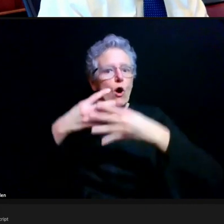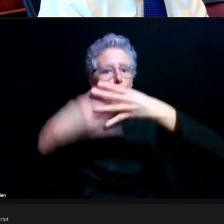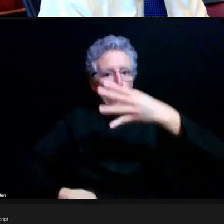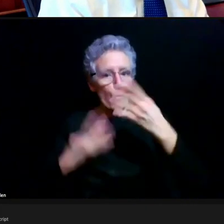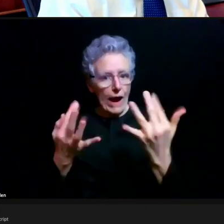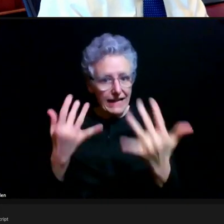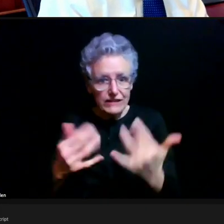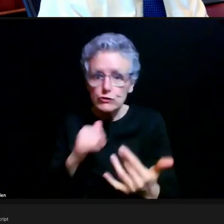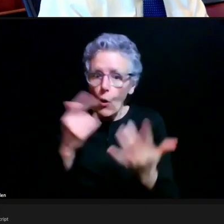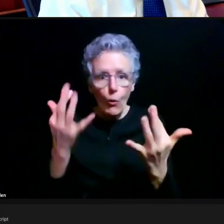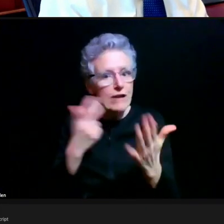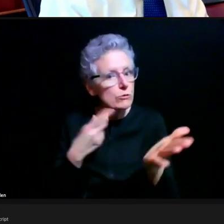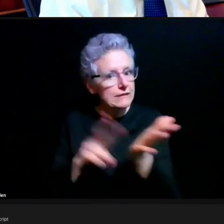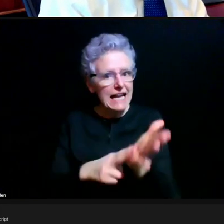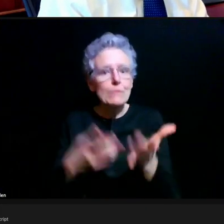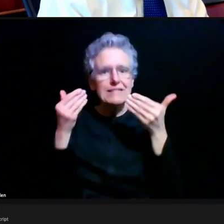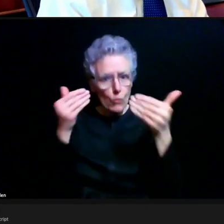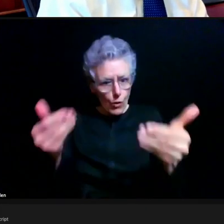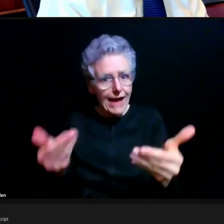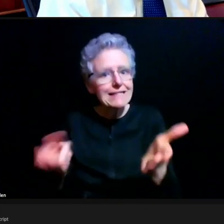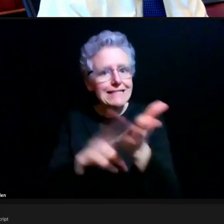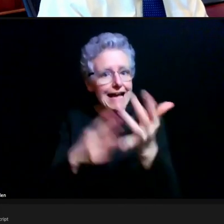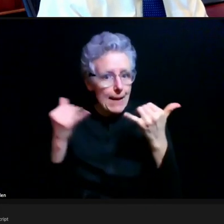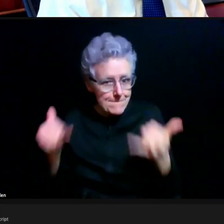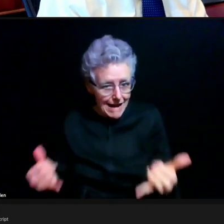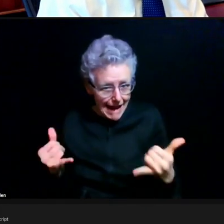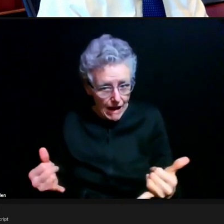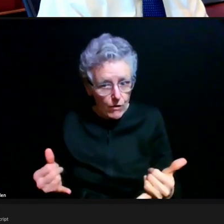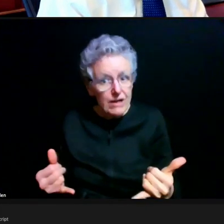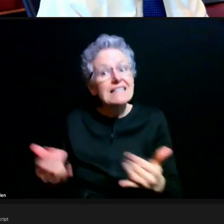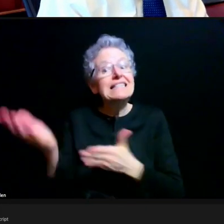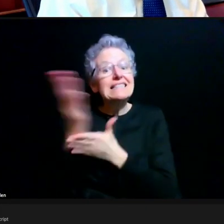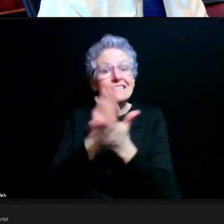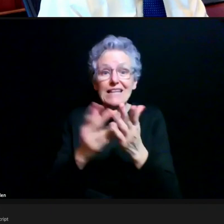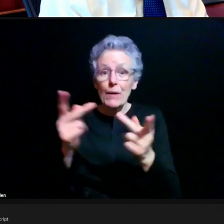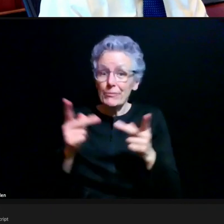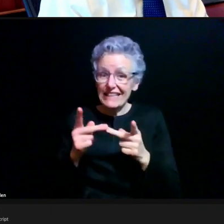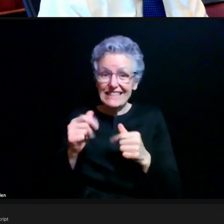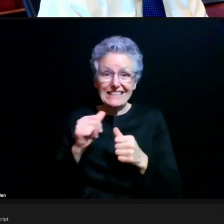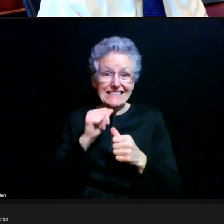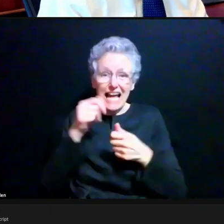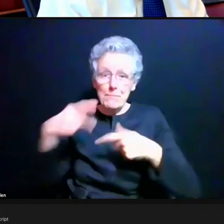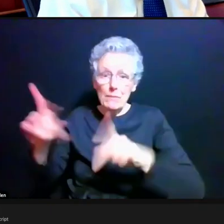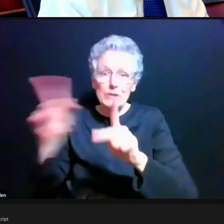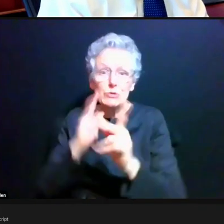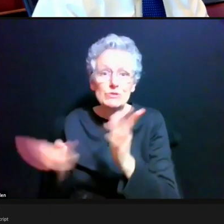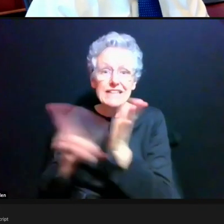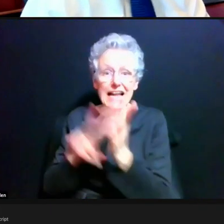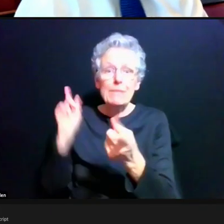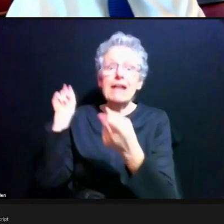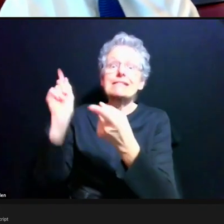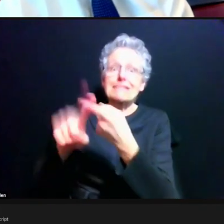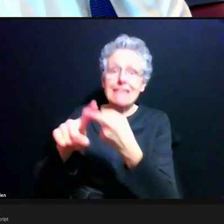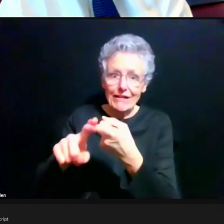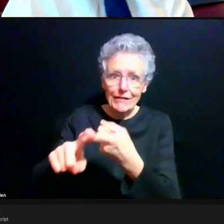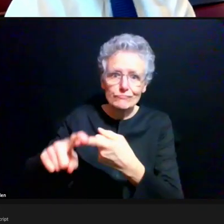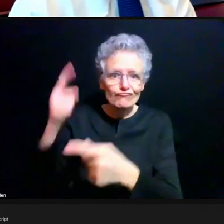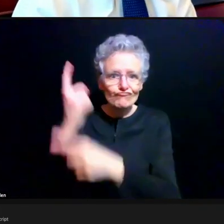Some organizations, I think, are not letting you even sign up until you're eligible. So you might have a little work to do on the 5th as well,